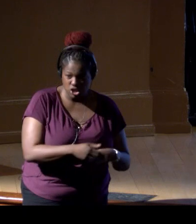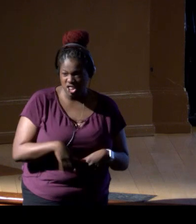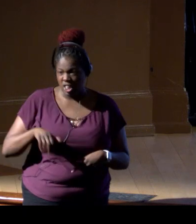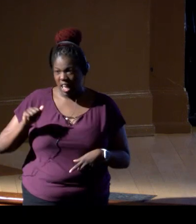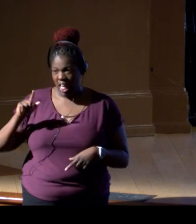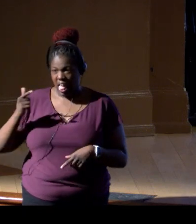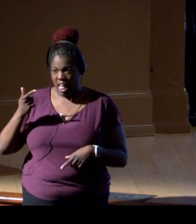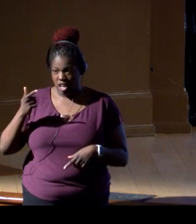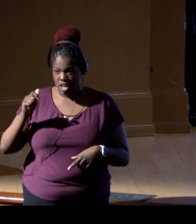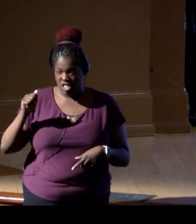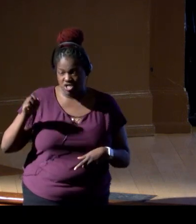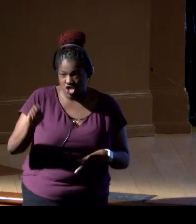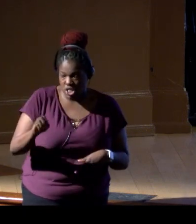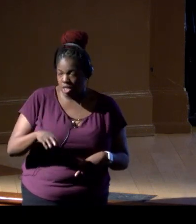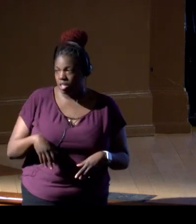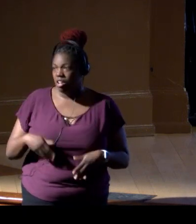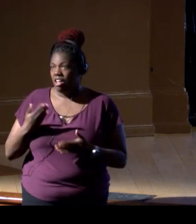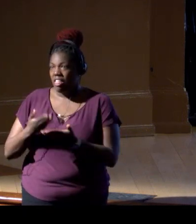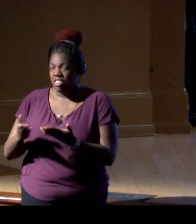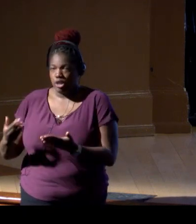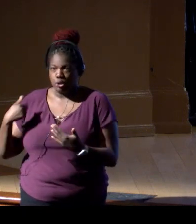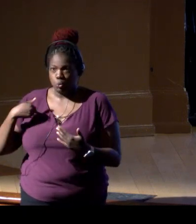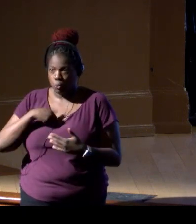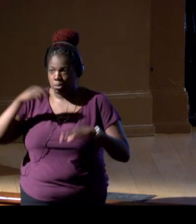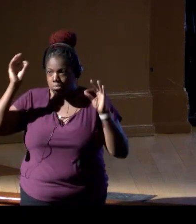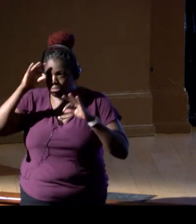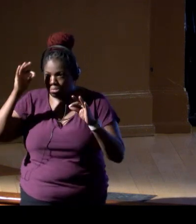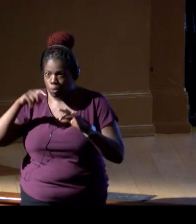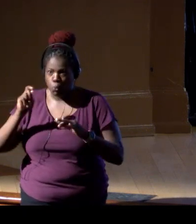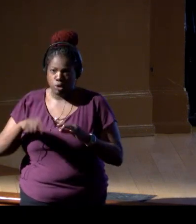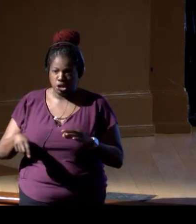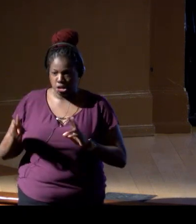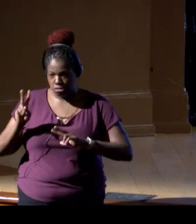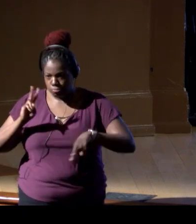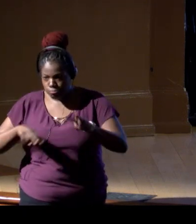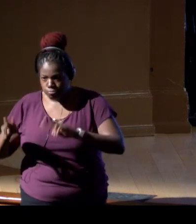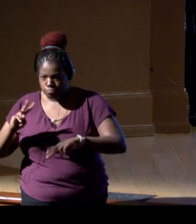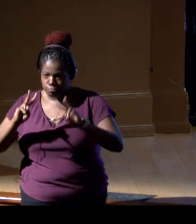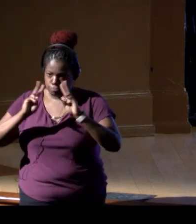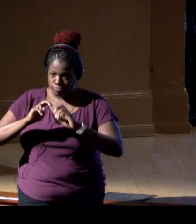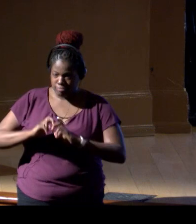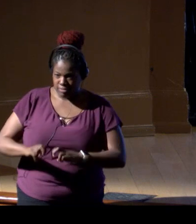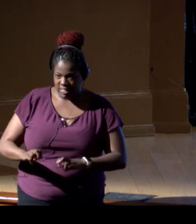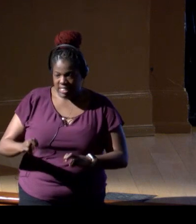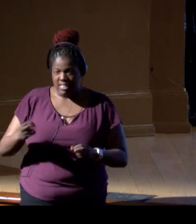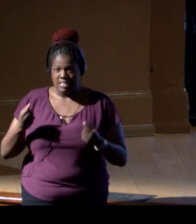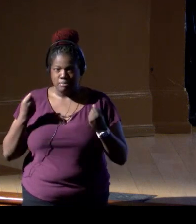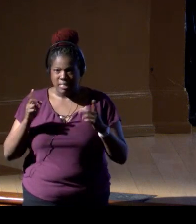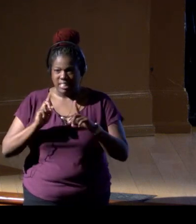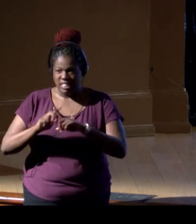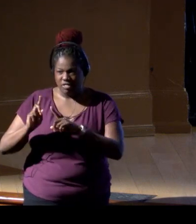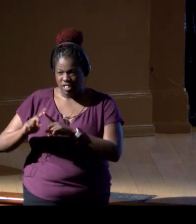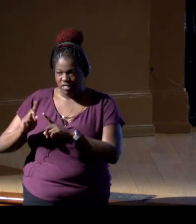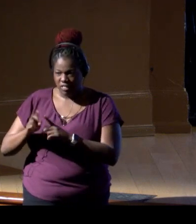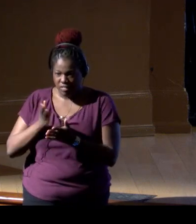you can do stuff we don't even know we should've looked at. It's this kind of Swiss Army knife unpacking that